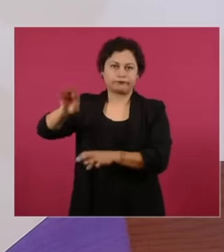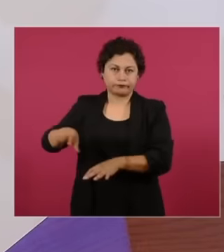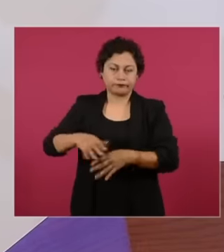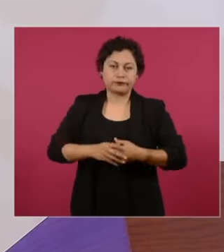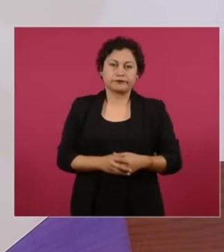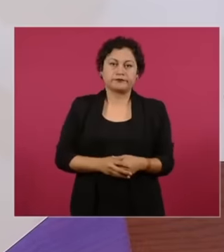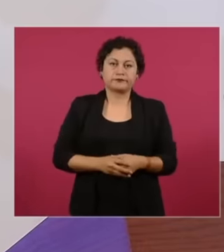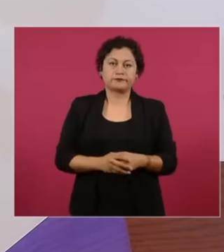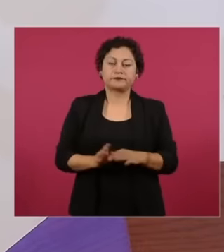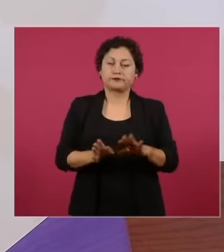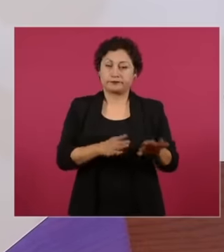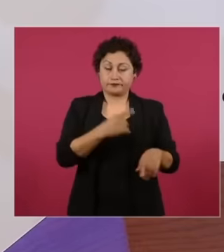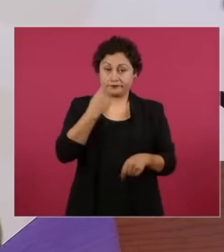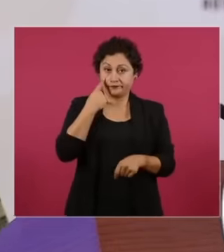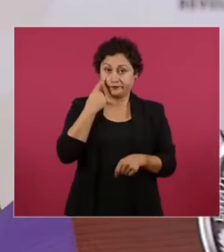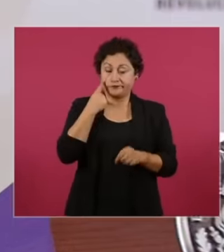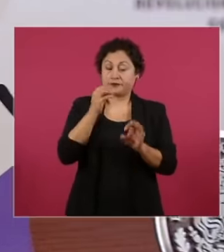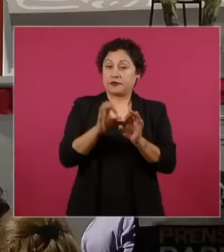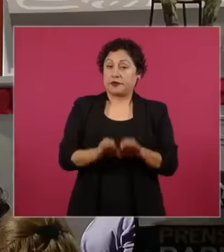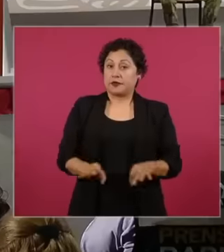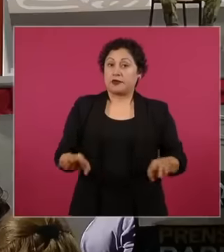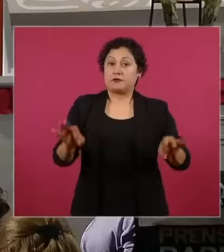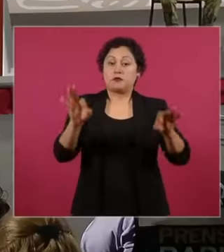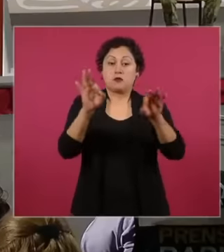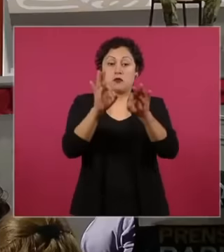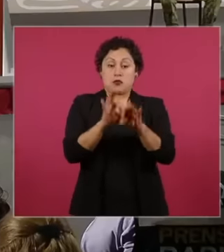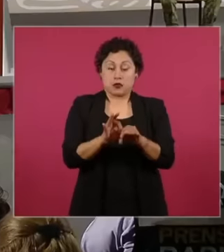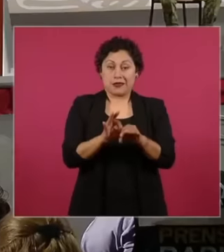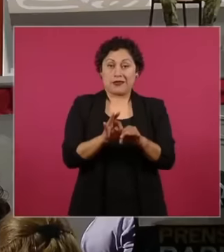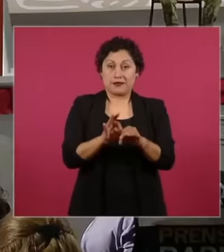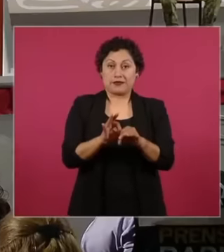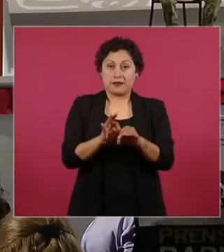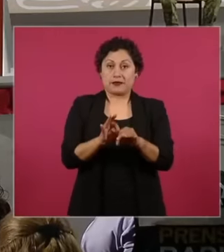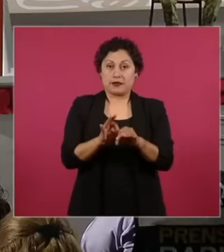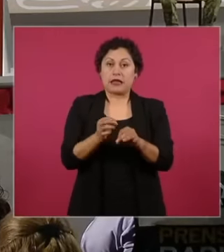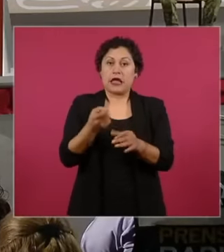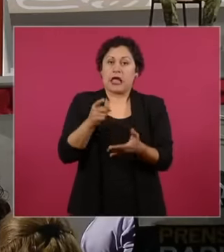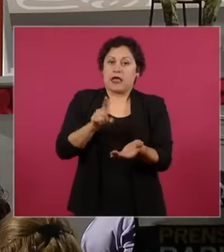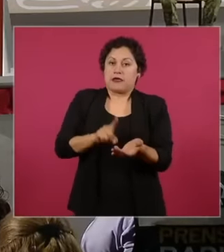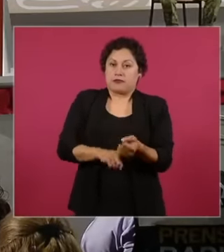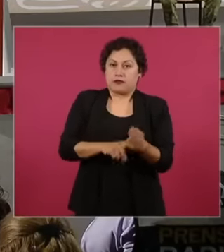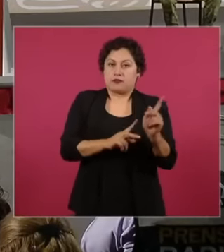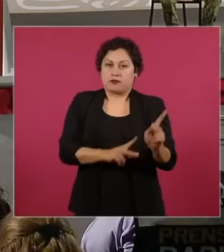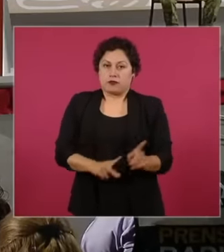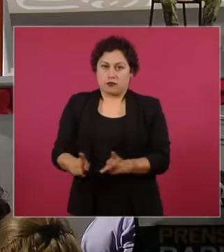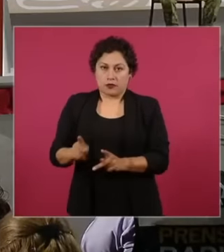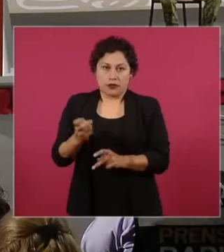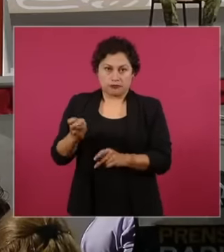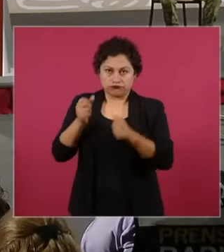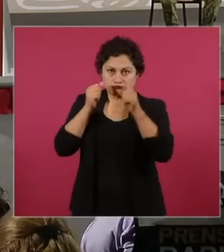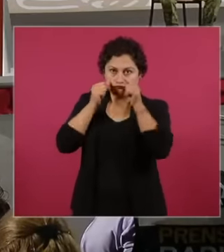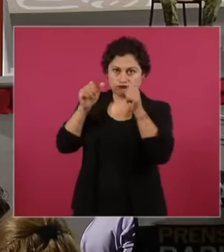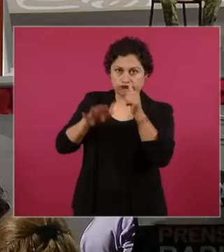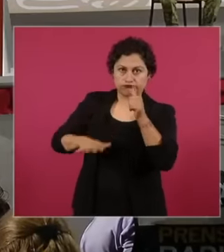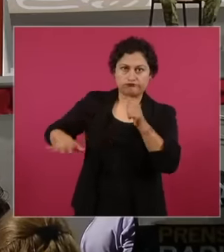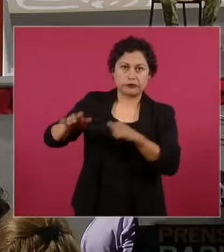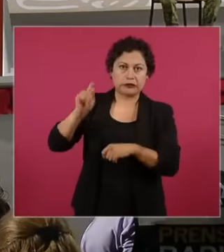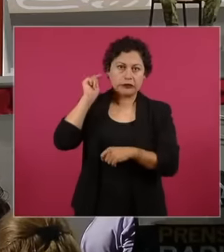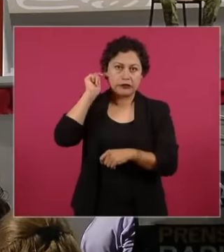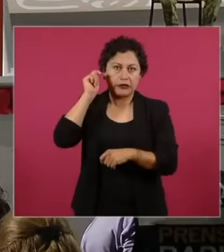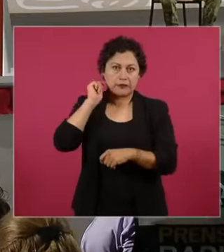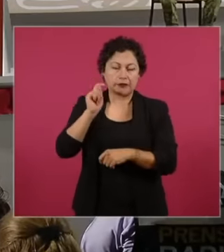important role here in the integration of this Tabasco dredging plan was formed by the